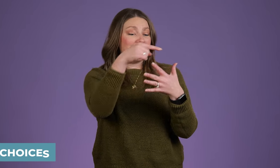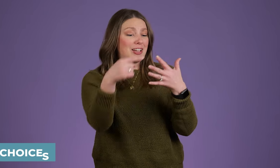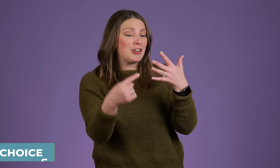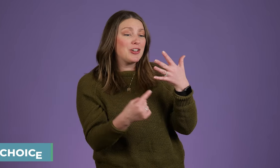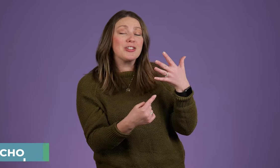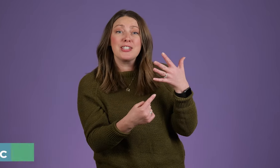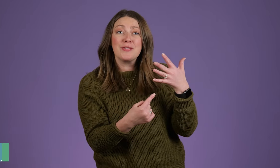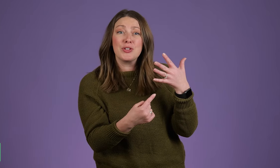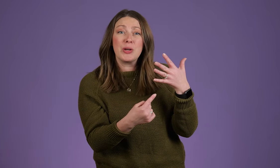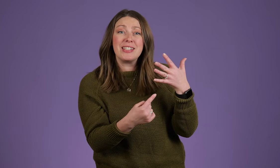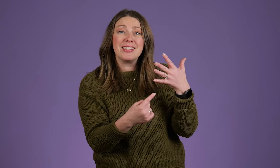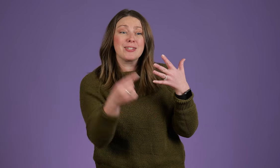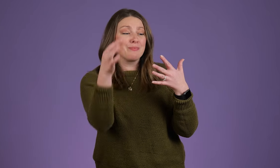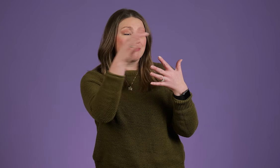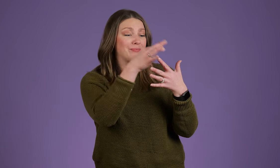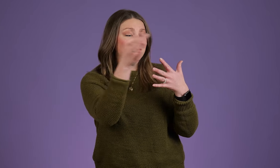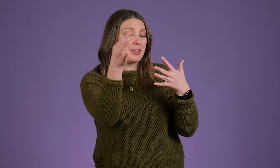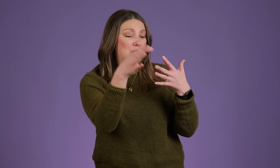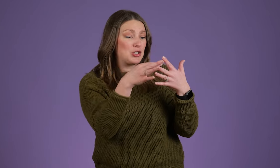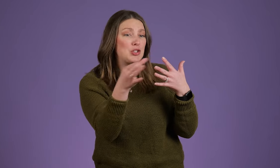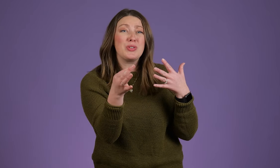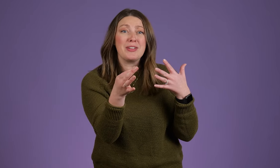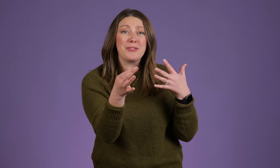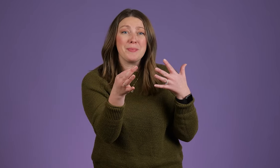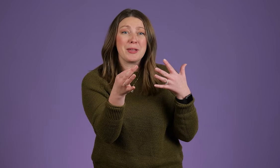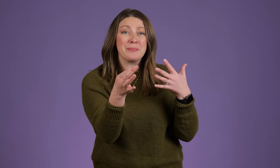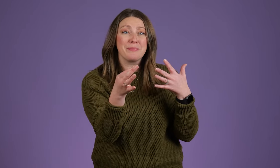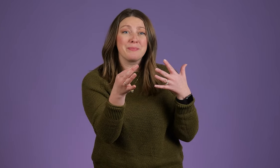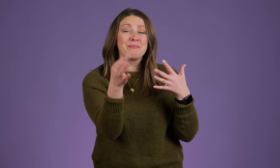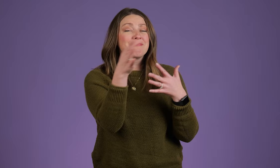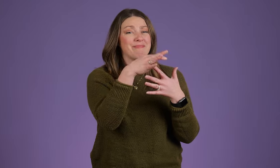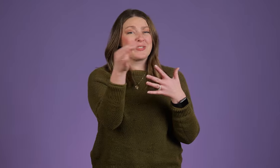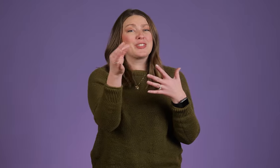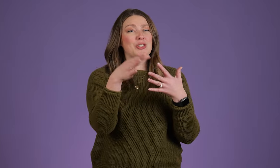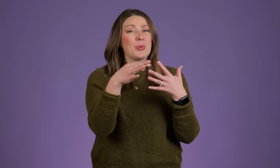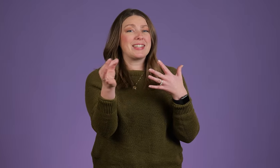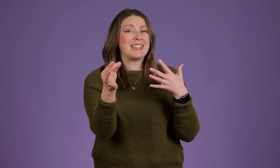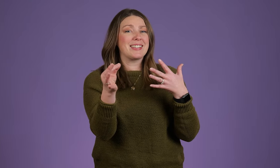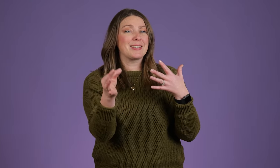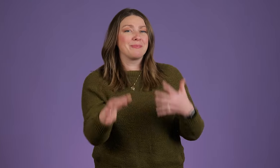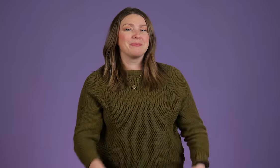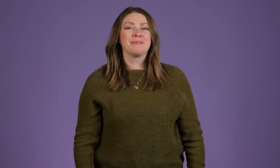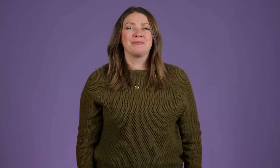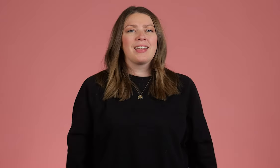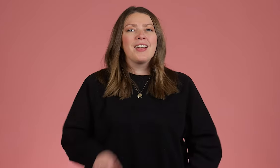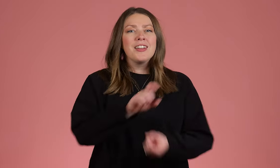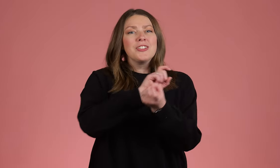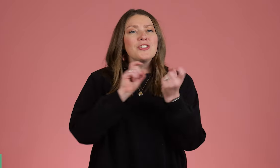Here are your list of choices, choosing from them. Choices